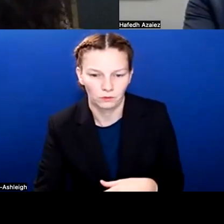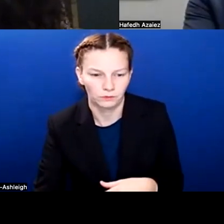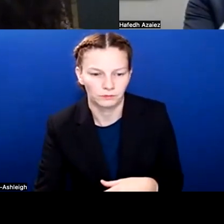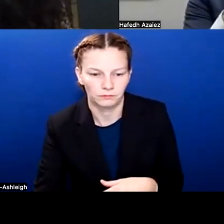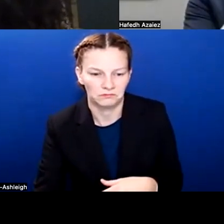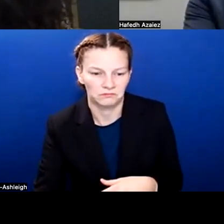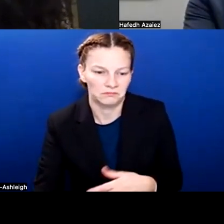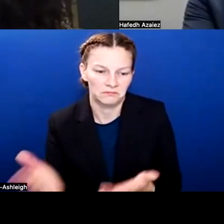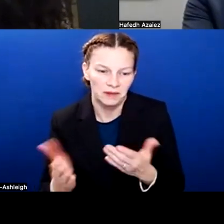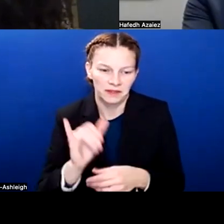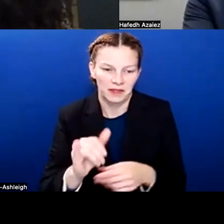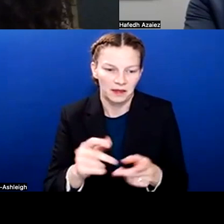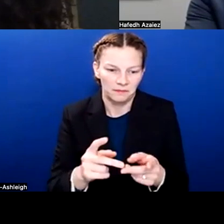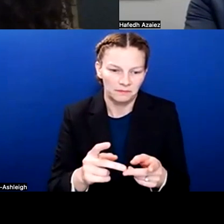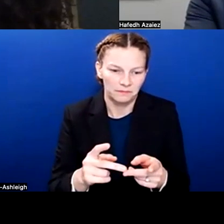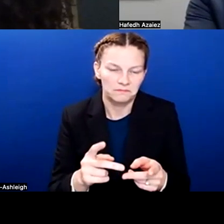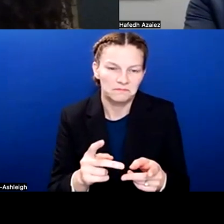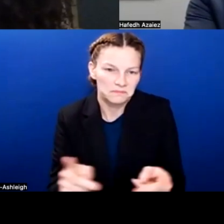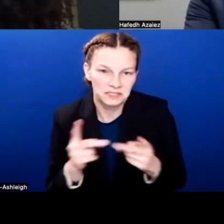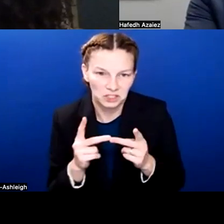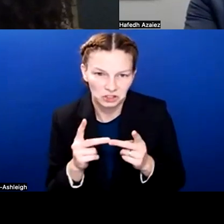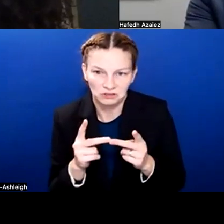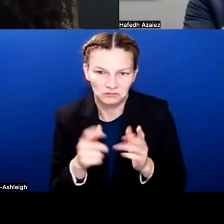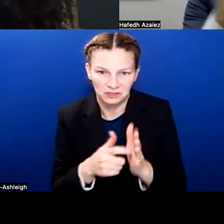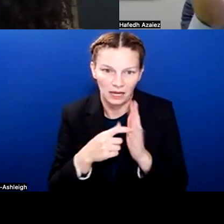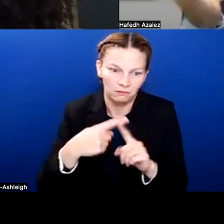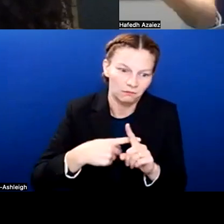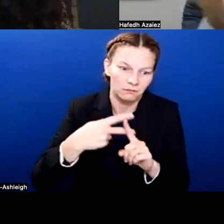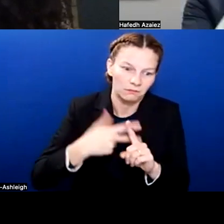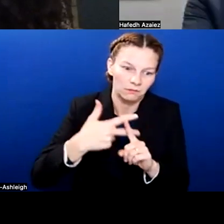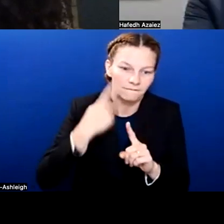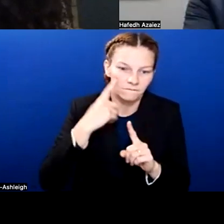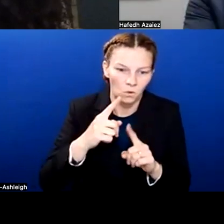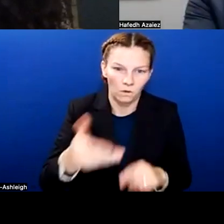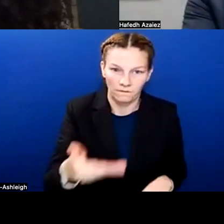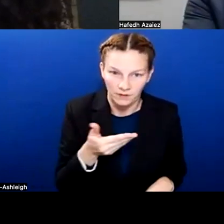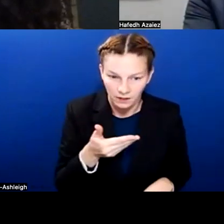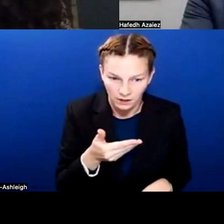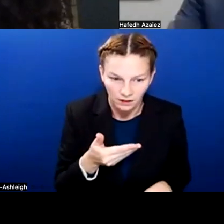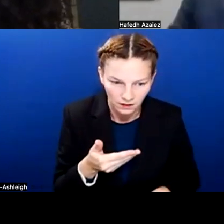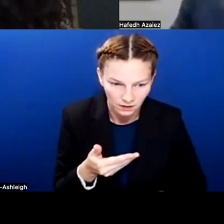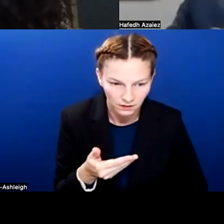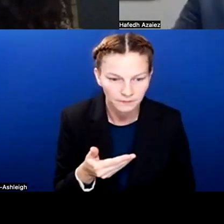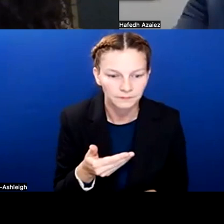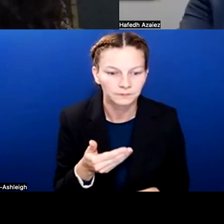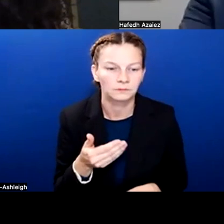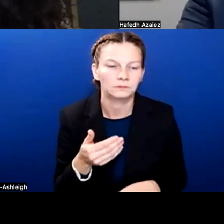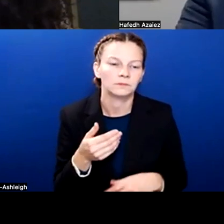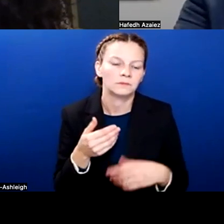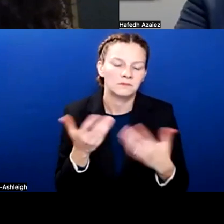And so he was able to kind of predict that. Obviously, that could be off by little, right? And then he was able to use it as part of his budget